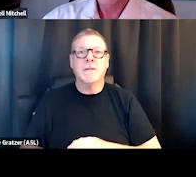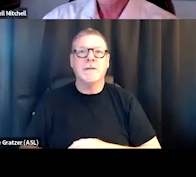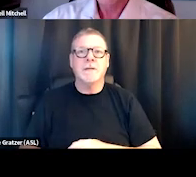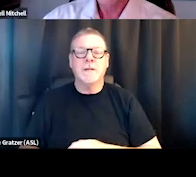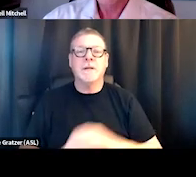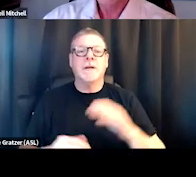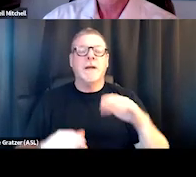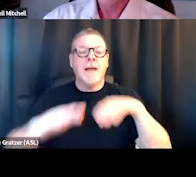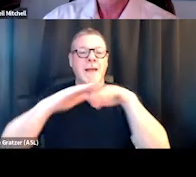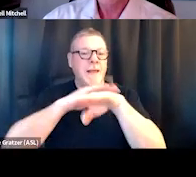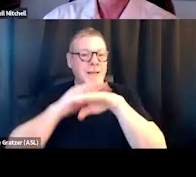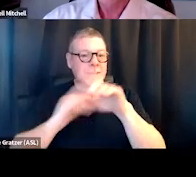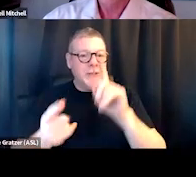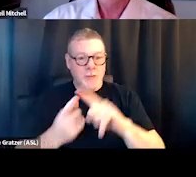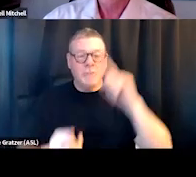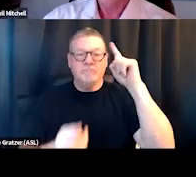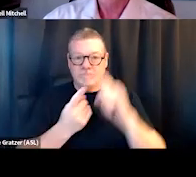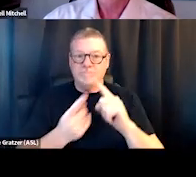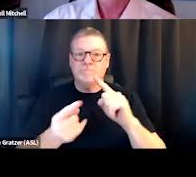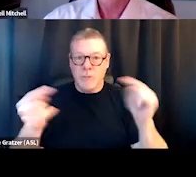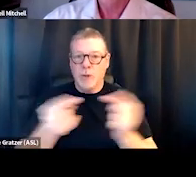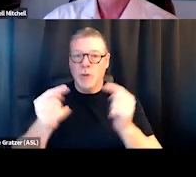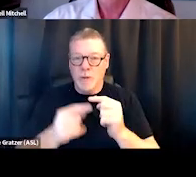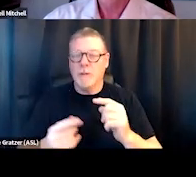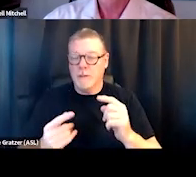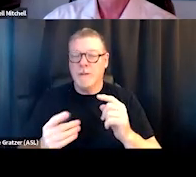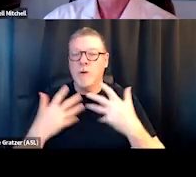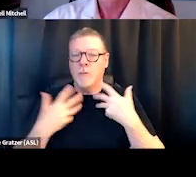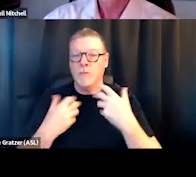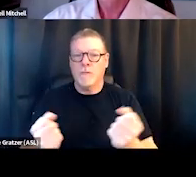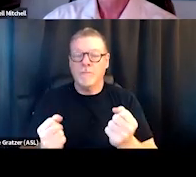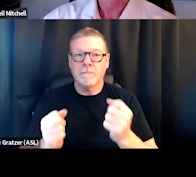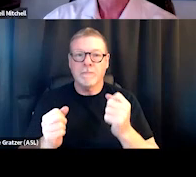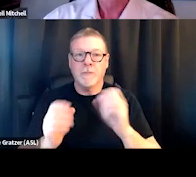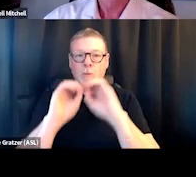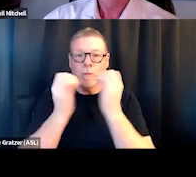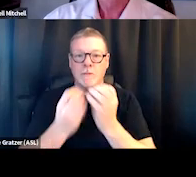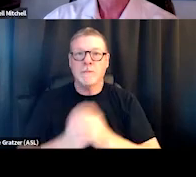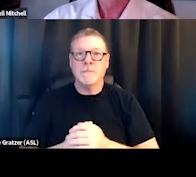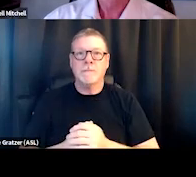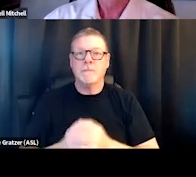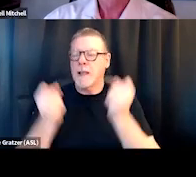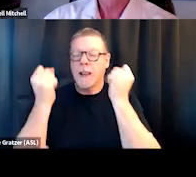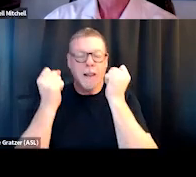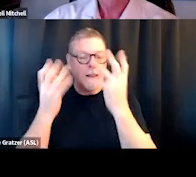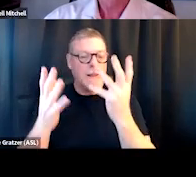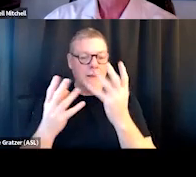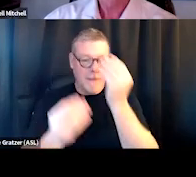active community partnerships with recovery care organizations, a bunch of stuff. So we hope that you'll join us.